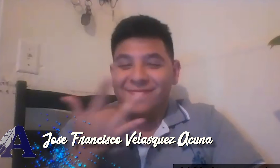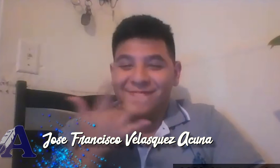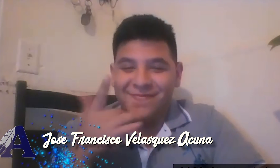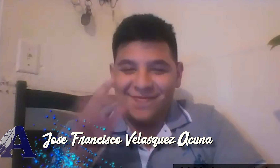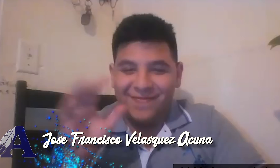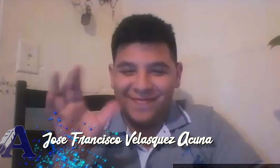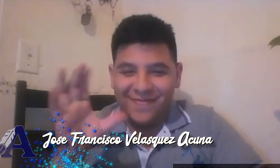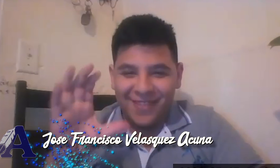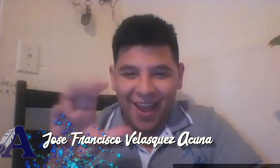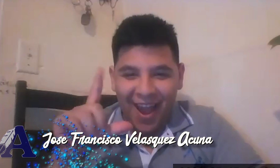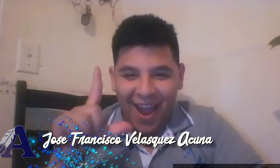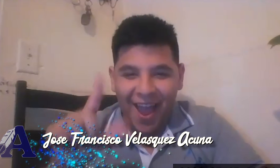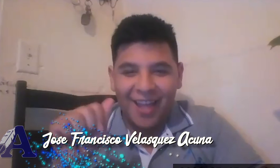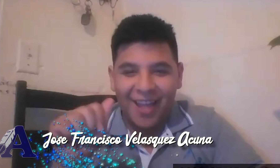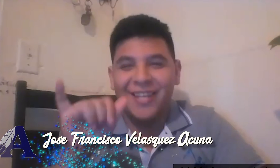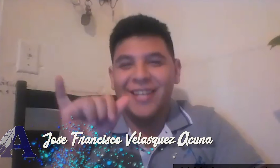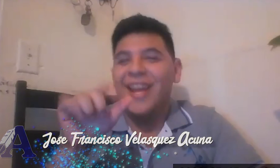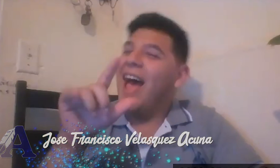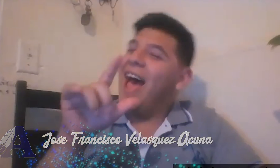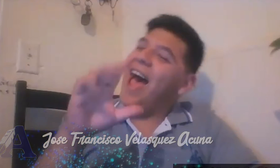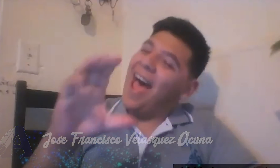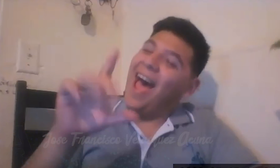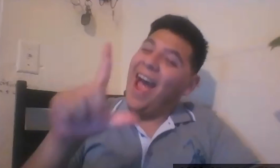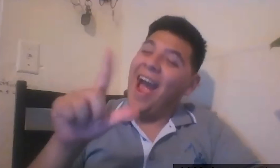MY FAVORITE TEACHER IS CLARICE WEST.